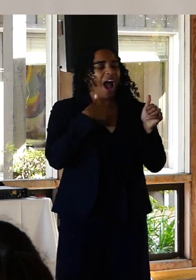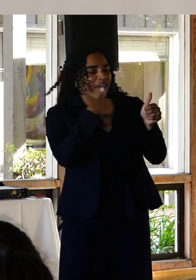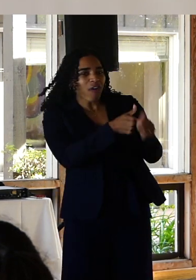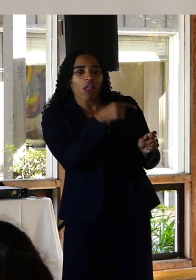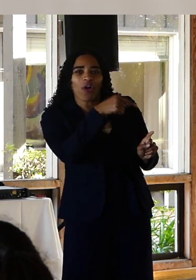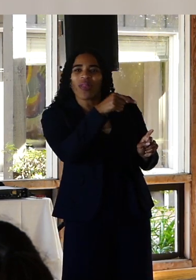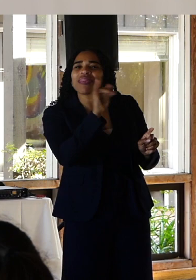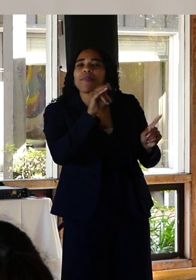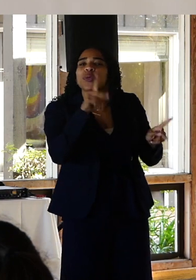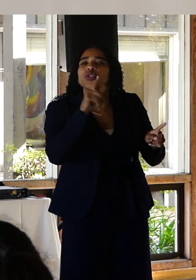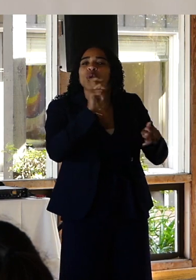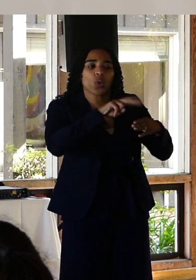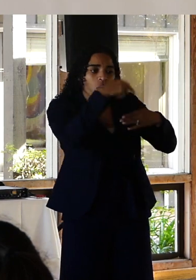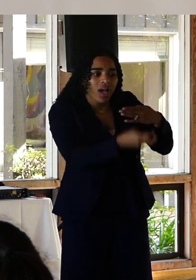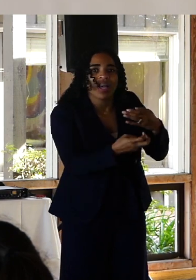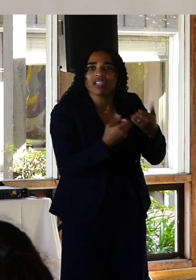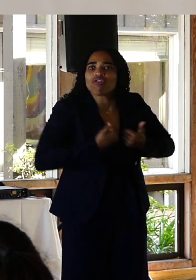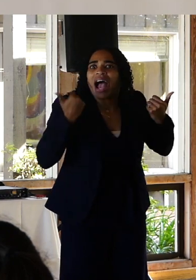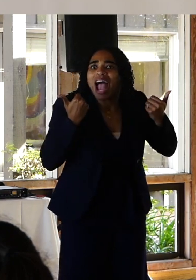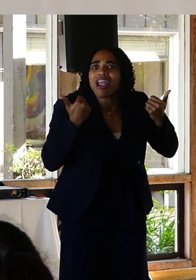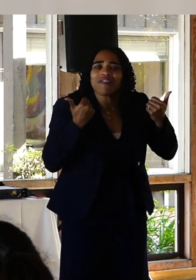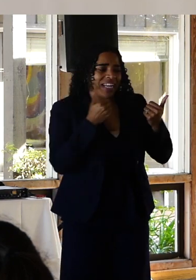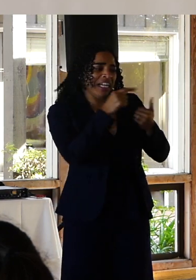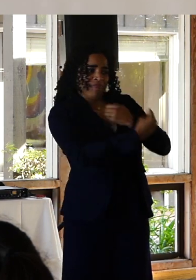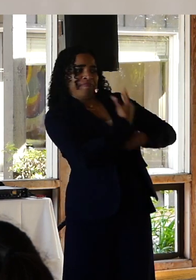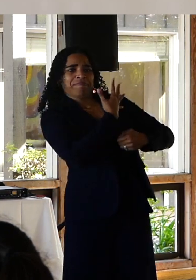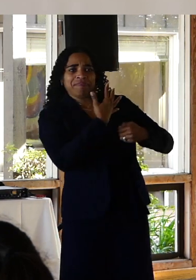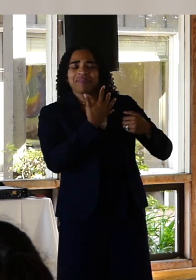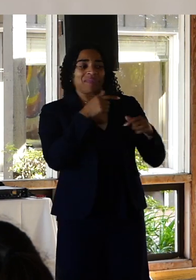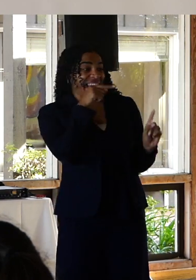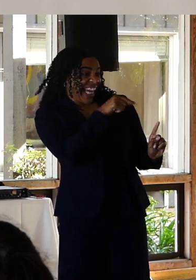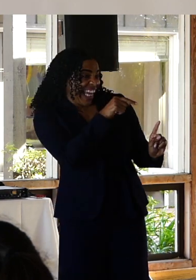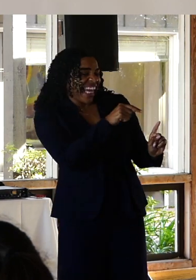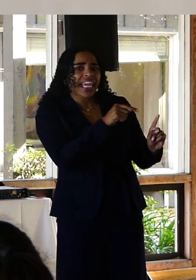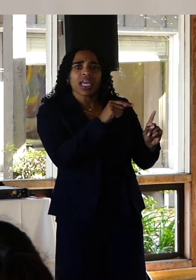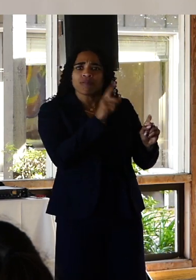him on social media and meeting him in person and learning that he is actively